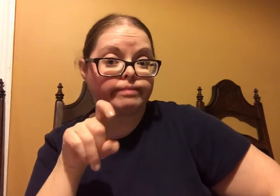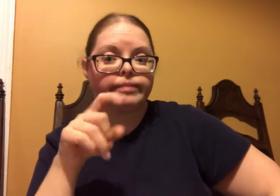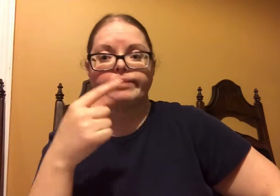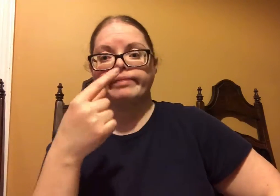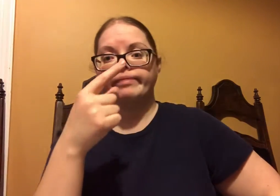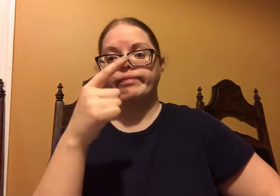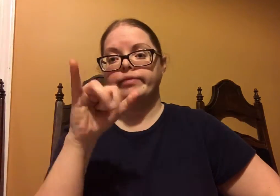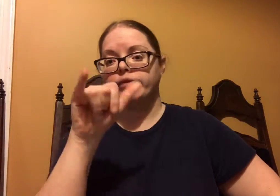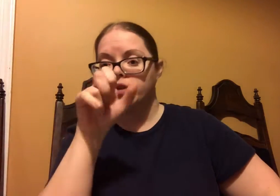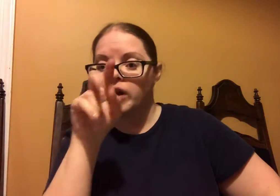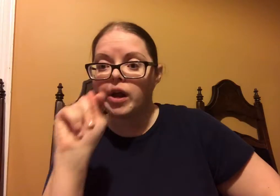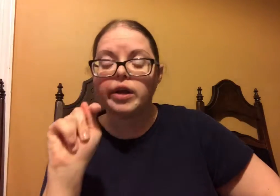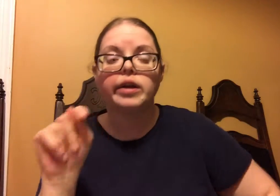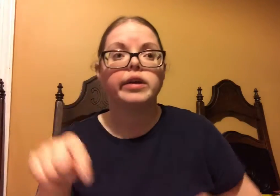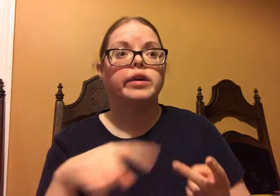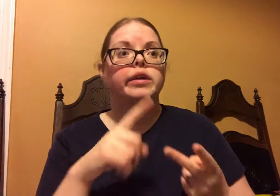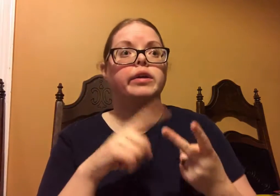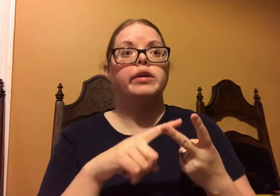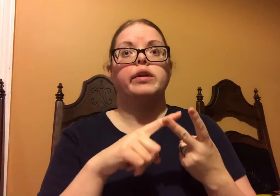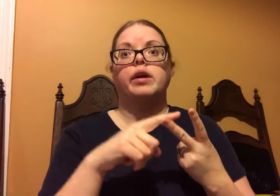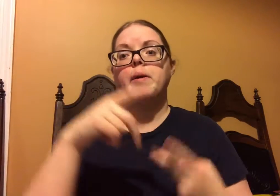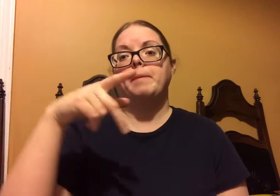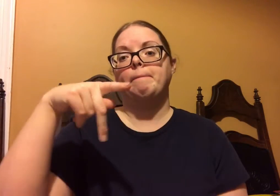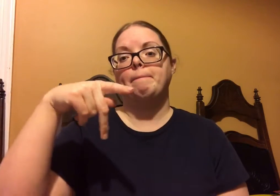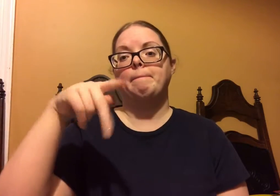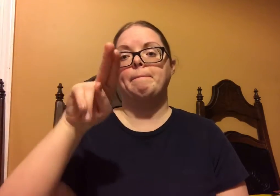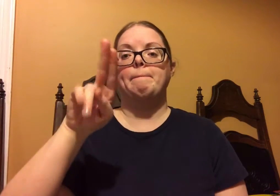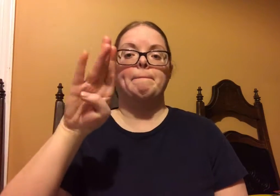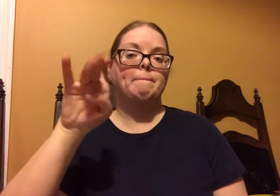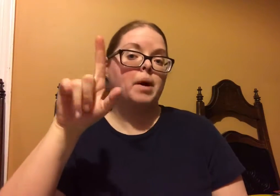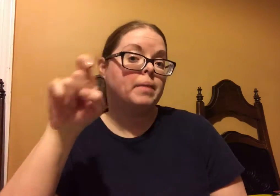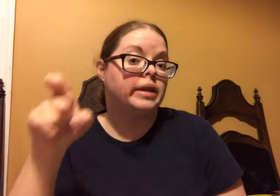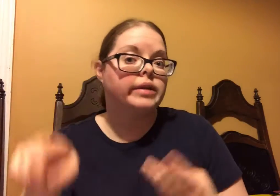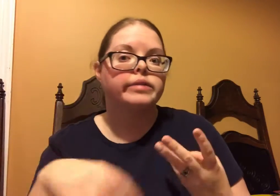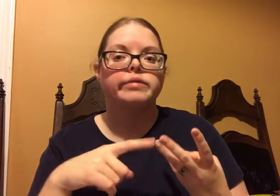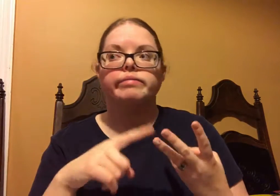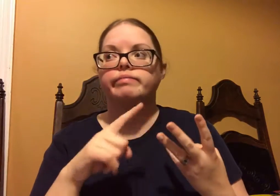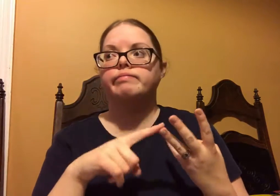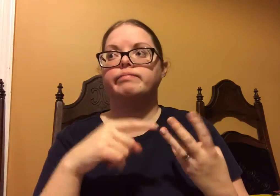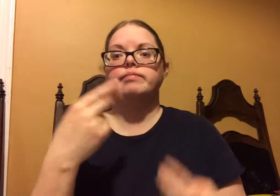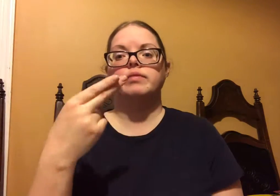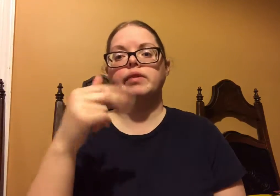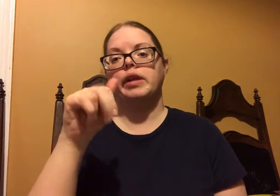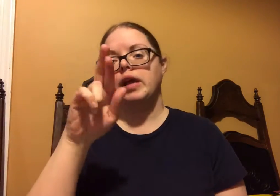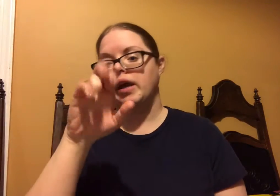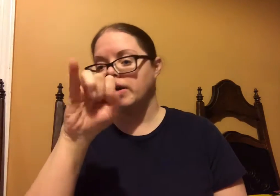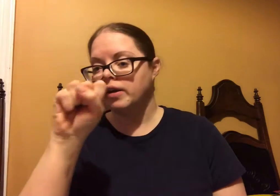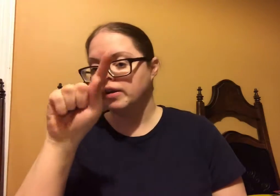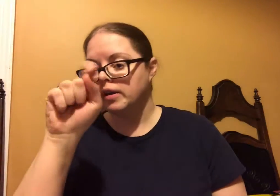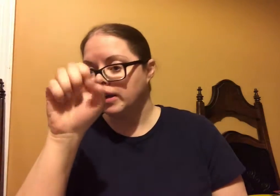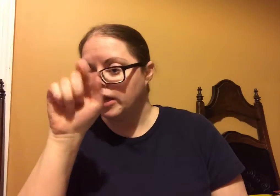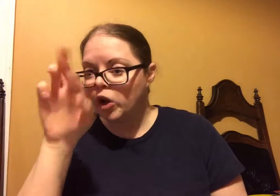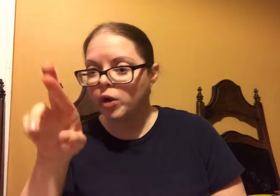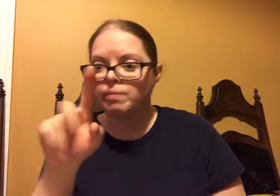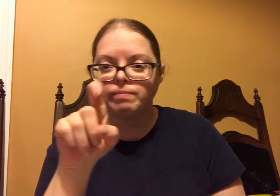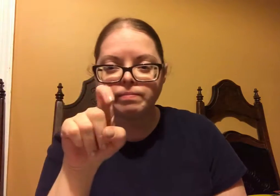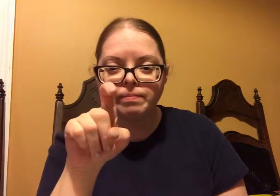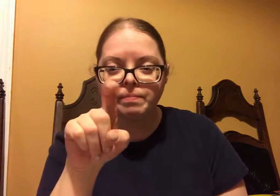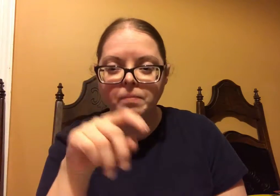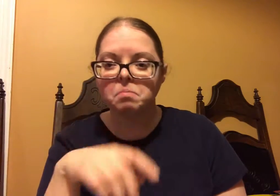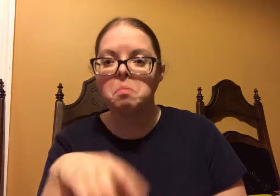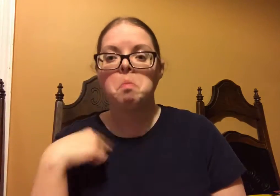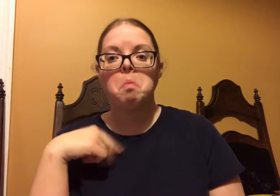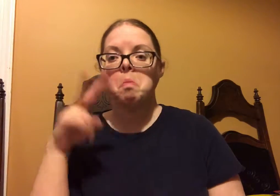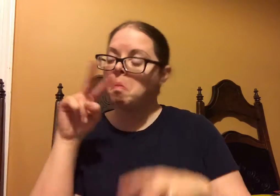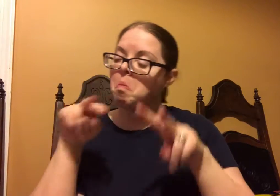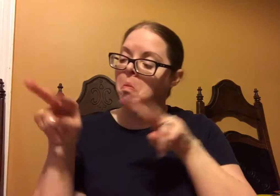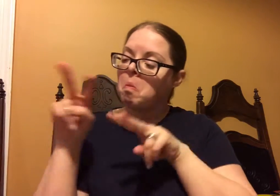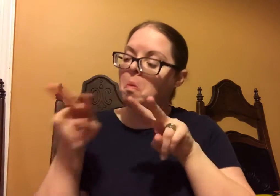So maybe you go to the grocery store, Giant or Publix or Harris Teeter.